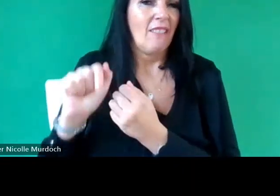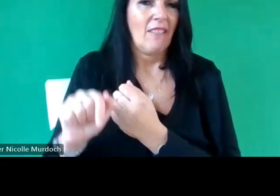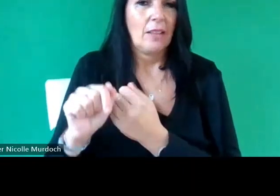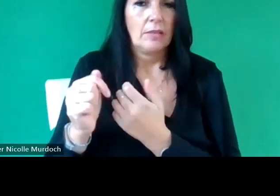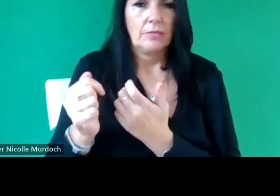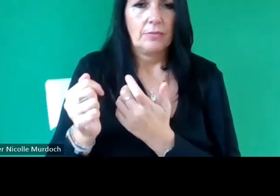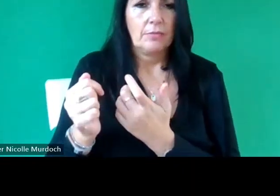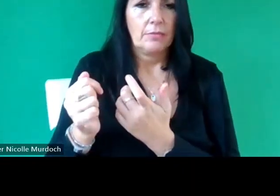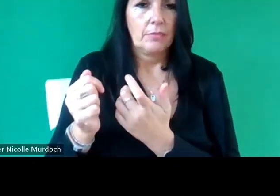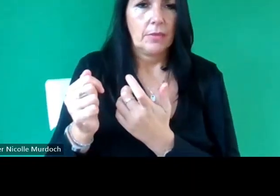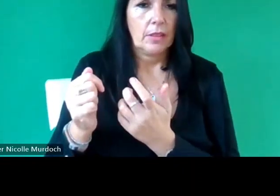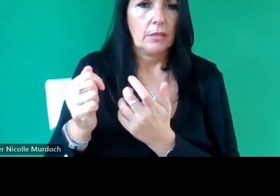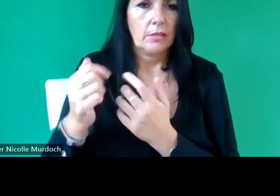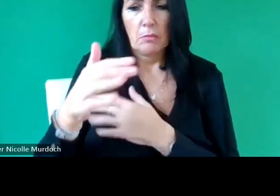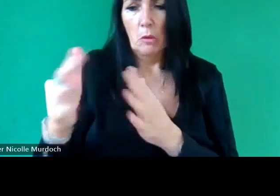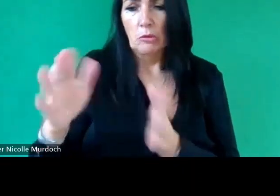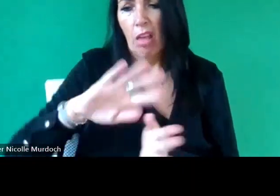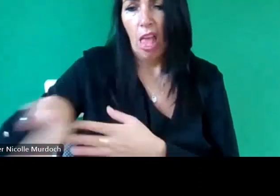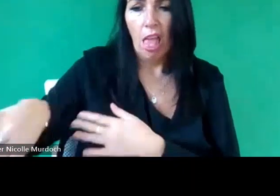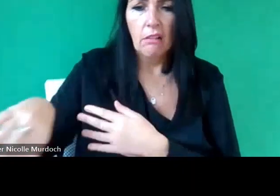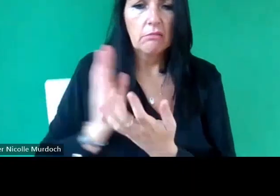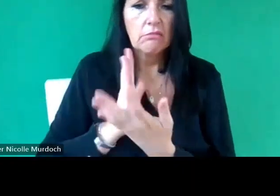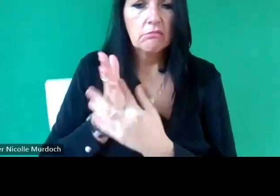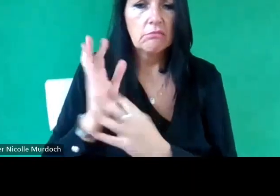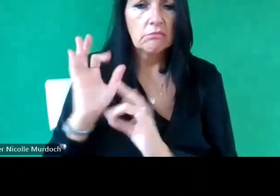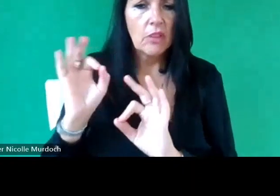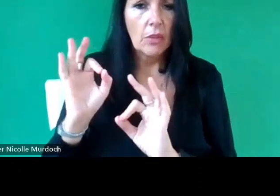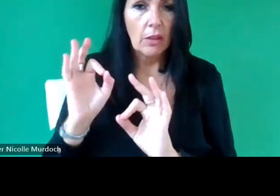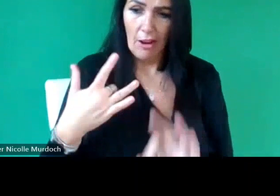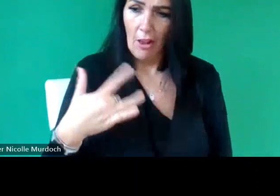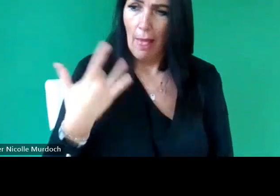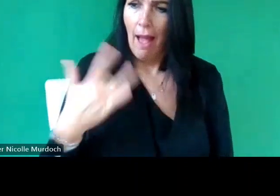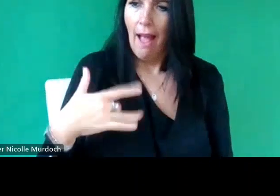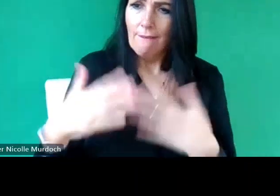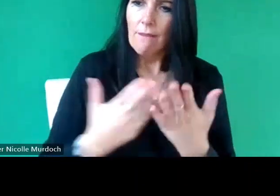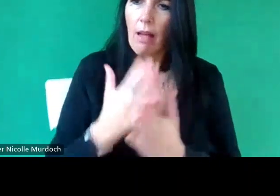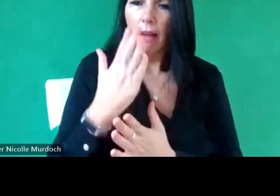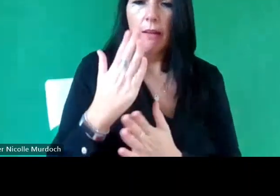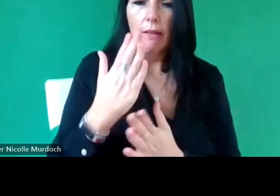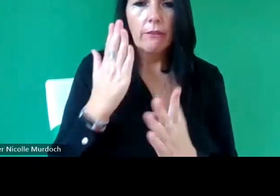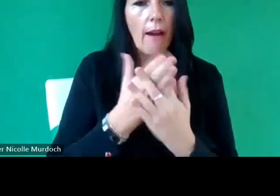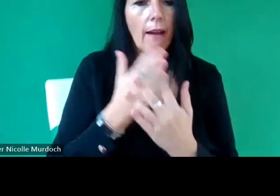away in boxes for don't say but archives are living documents we are um the record of our